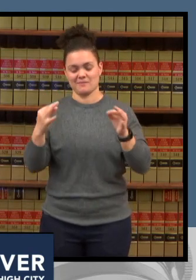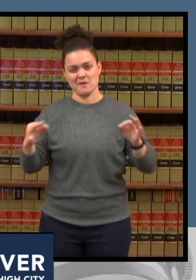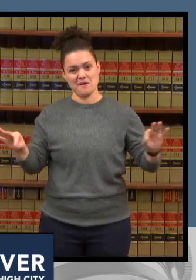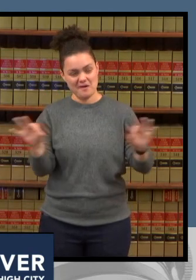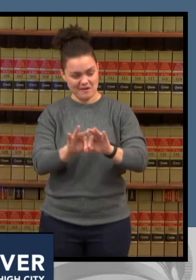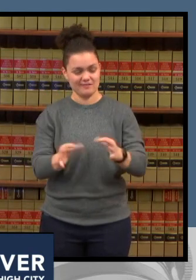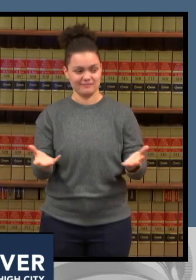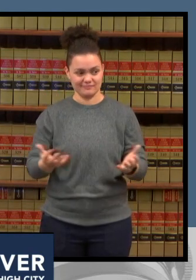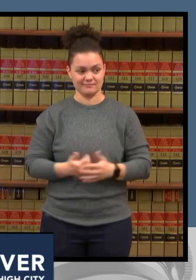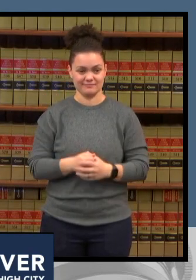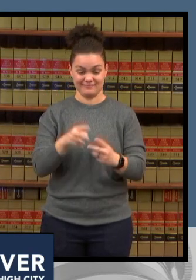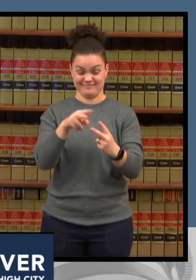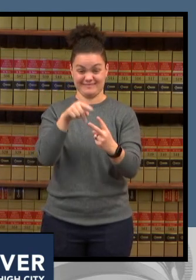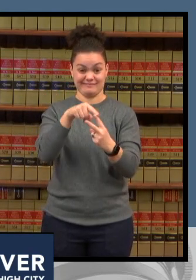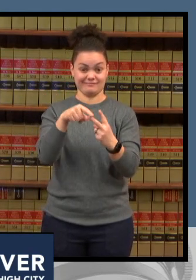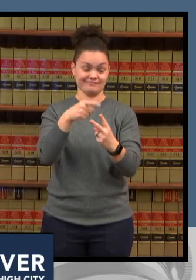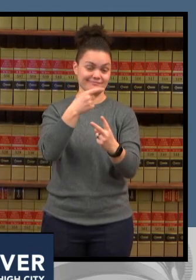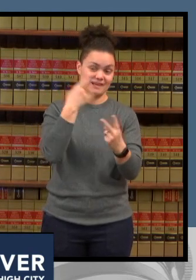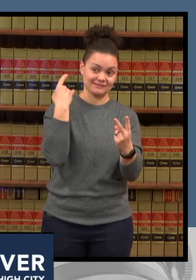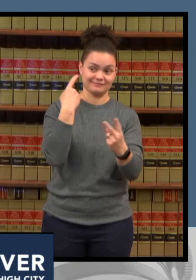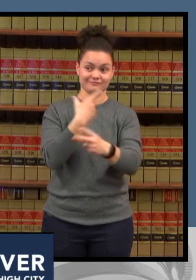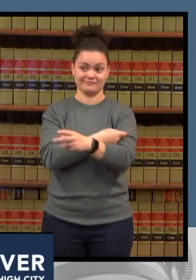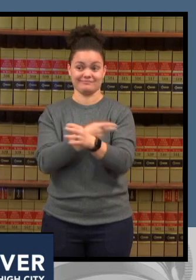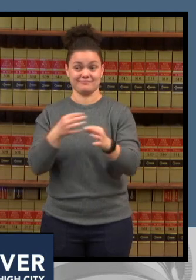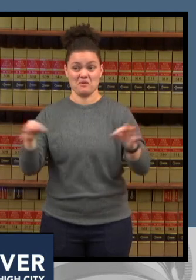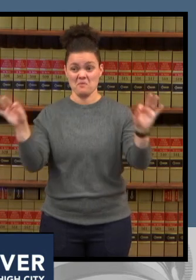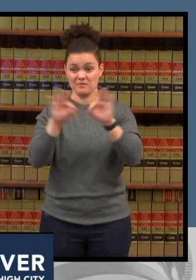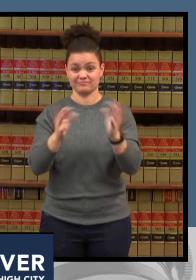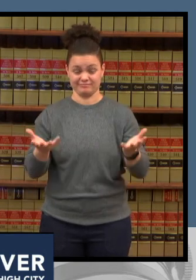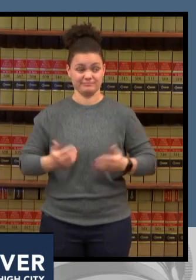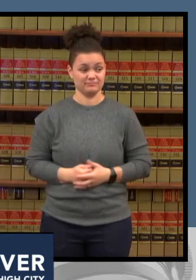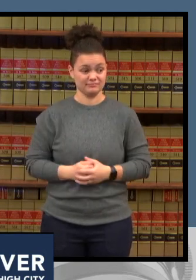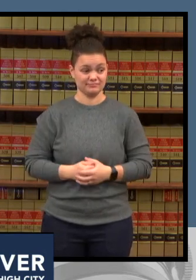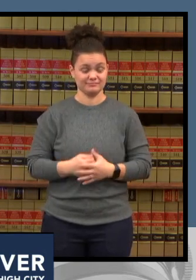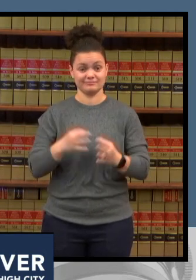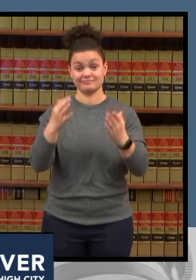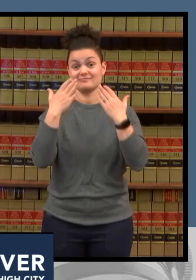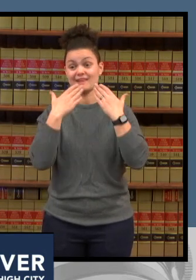thank you we'll try to get you guys an update uh sooner than later going down the road